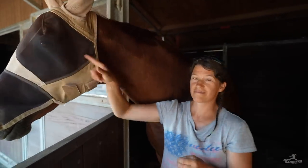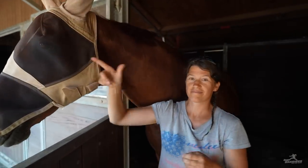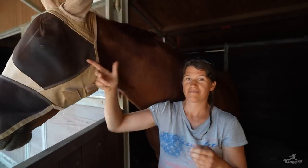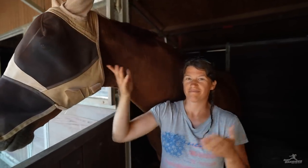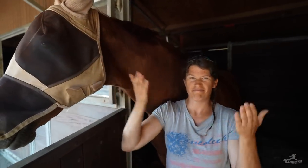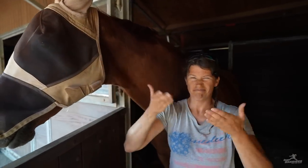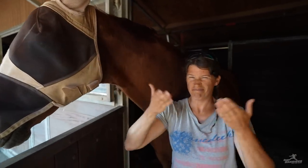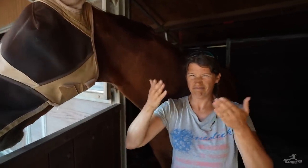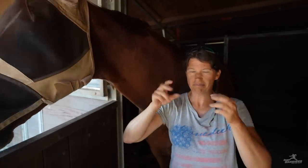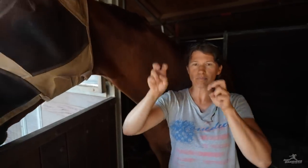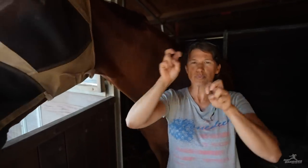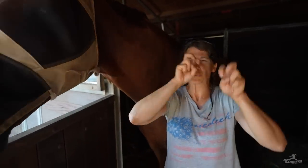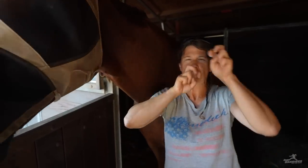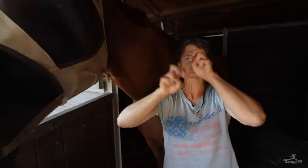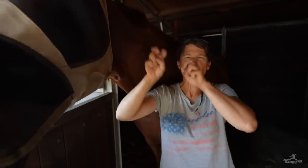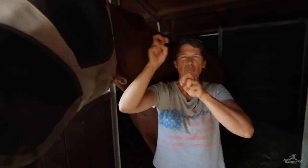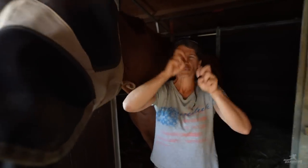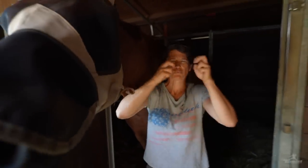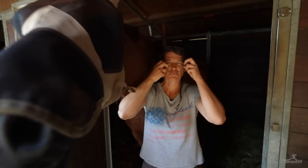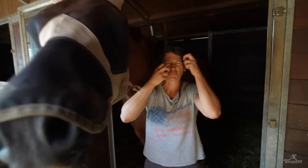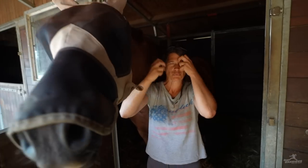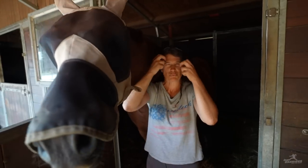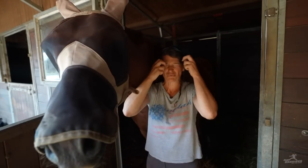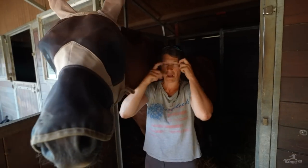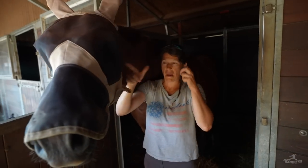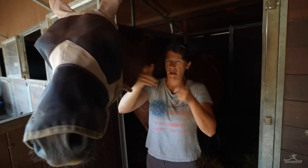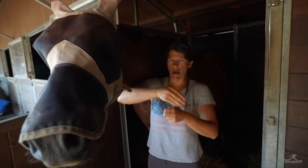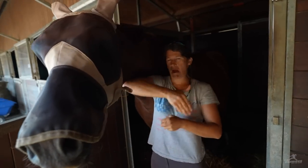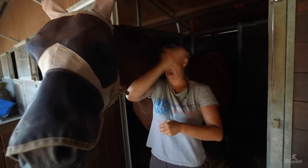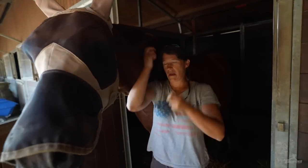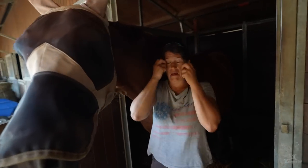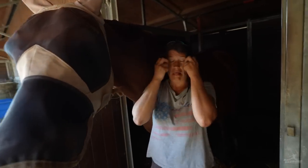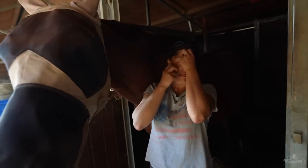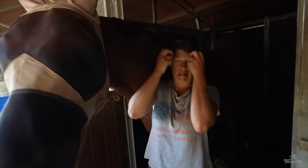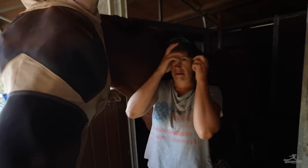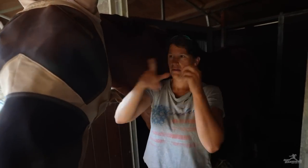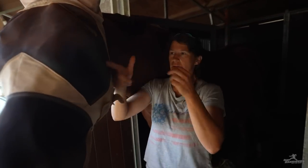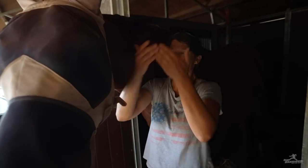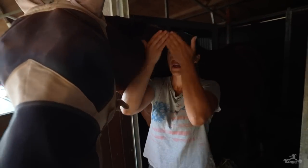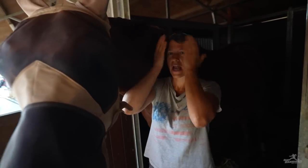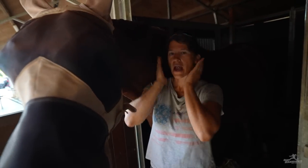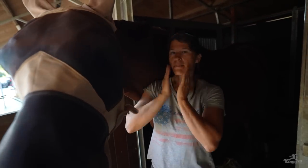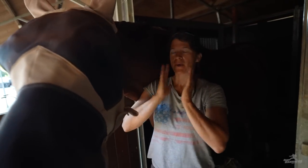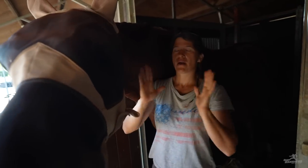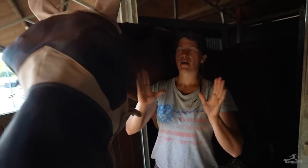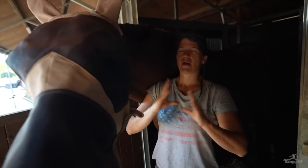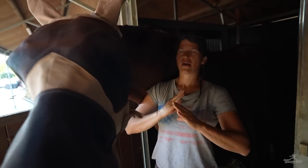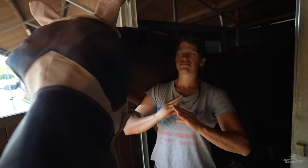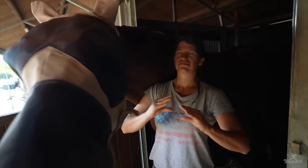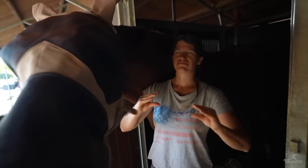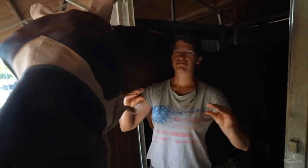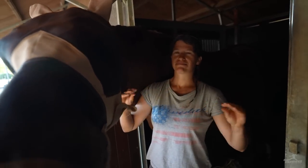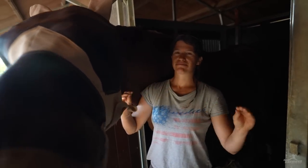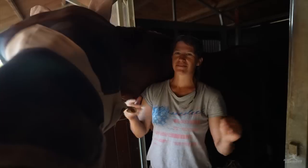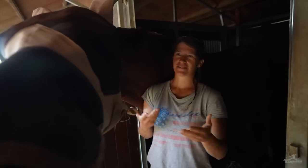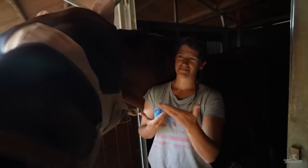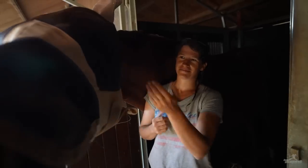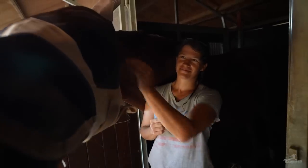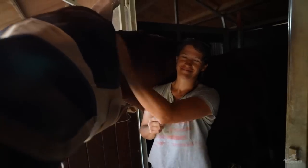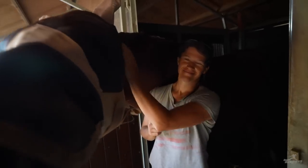This mask is for bug protection. It keeps them at peace.